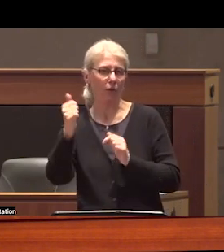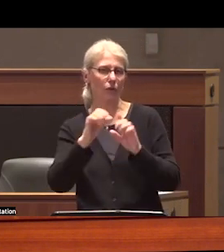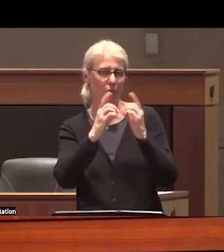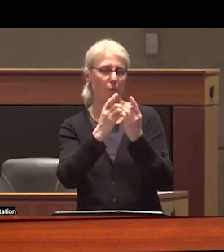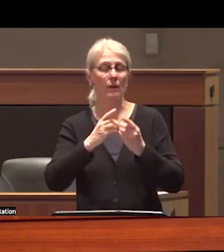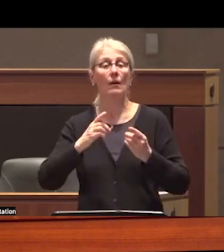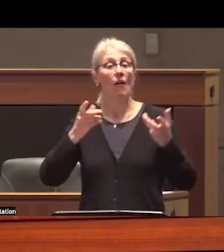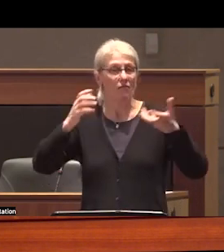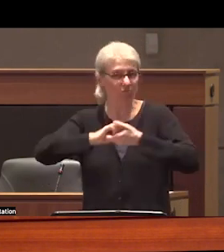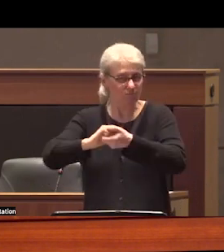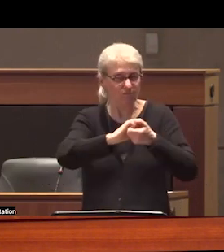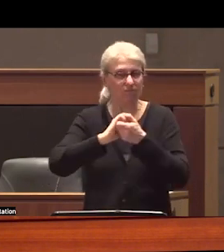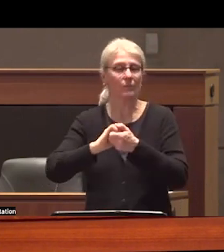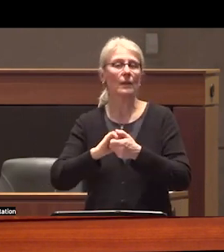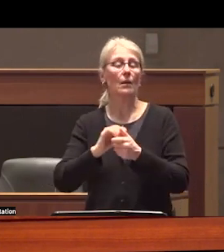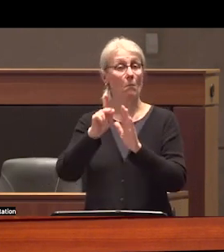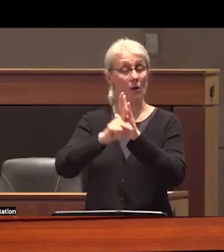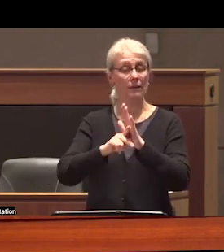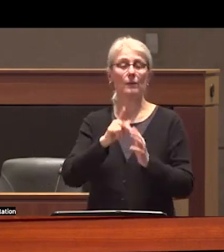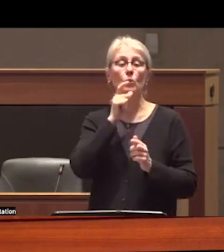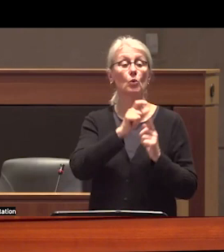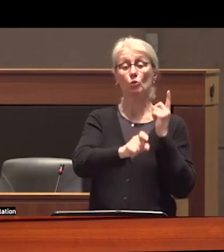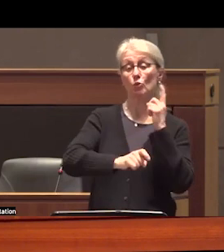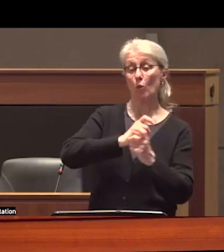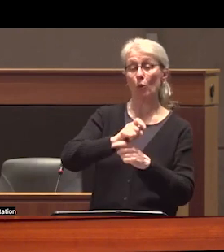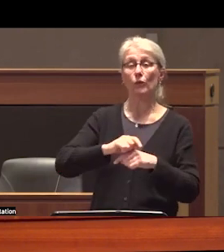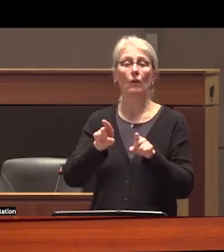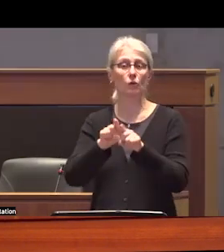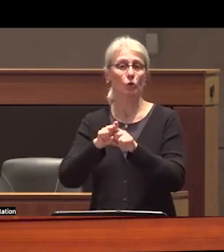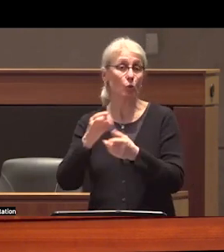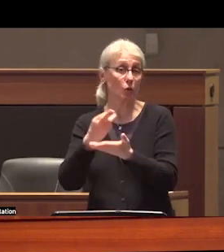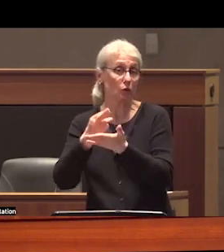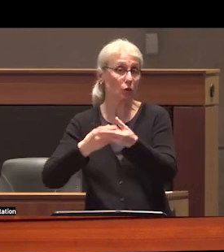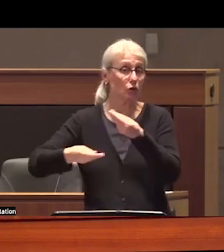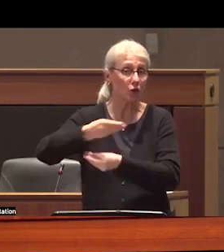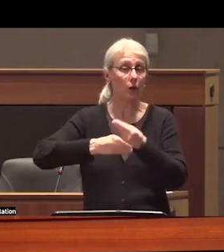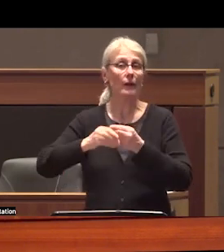Aid policy under donor-driven mandate codifying resource shareholder interest in security through